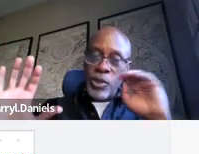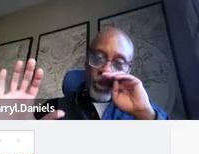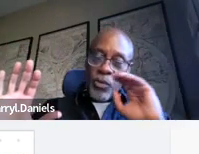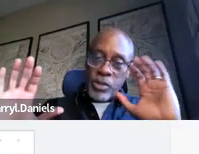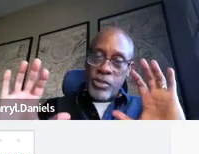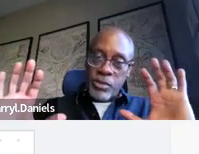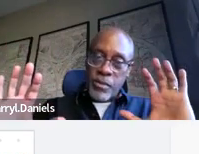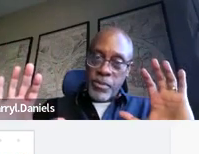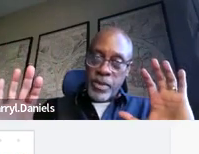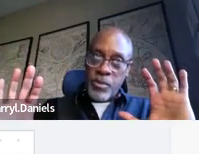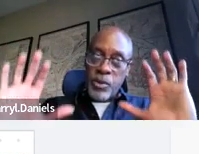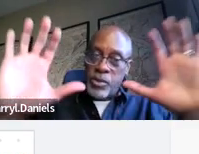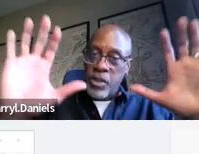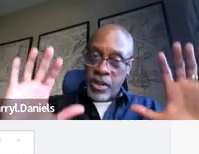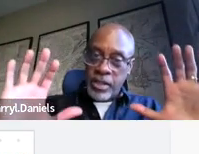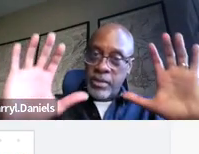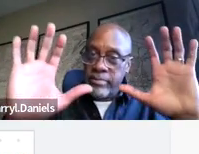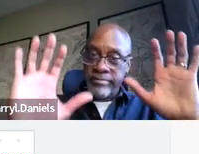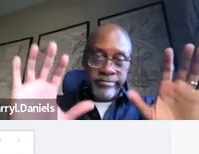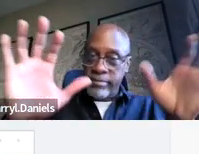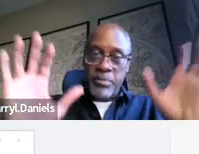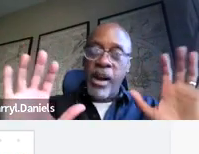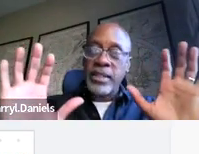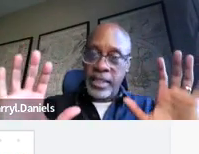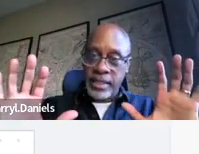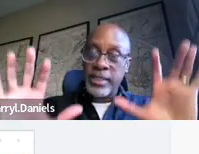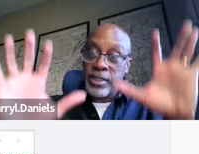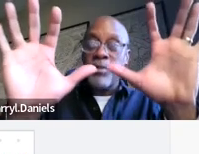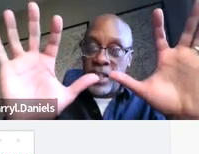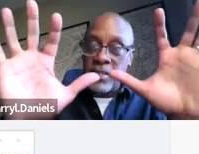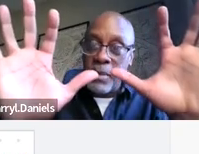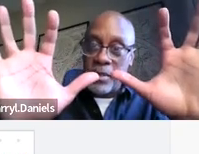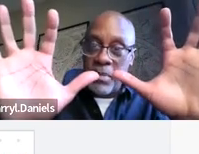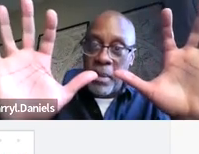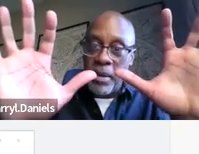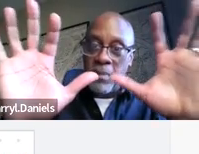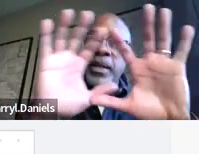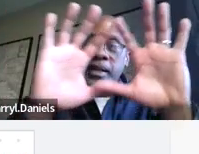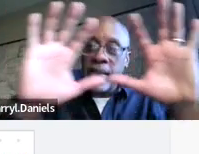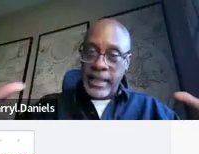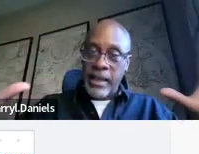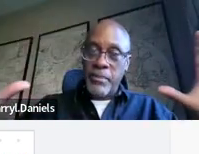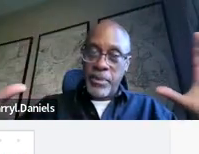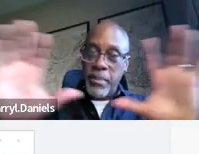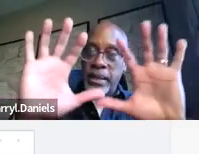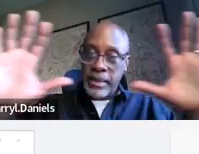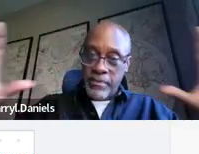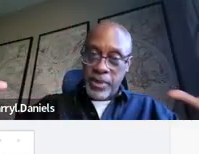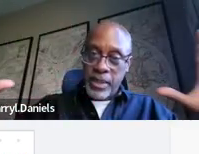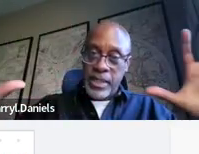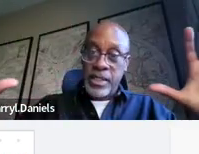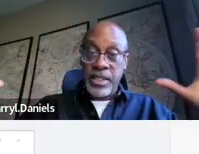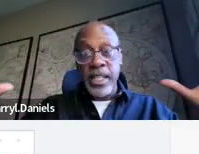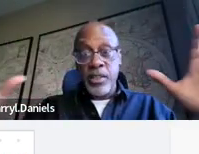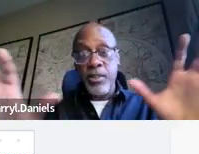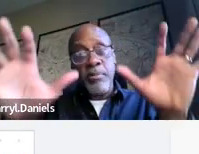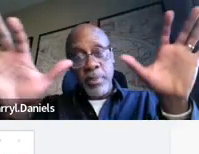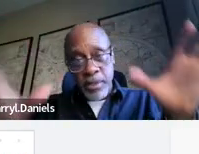So when you start the process, certain things should pop up that helps make this easier.